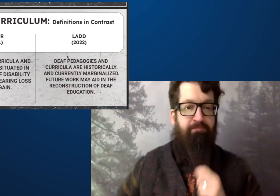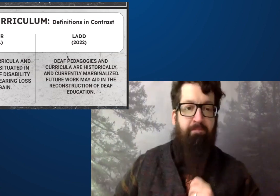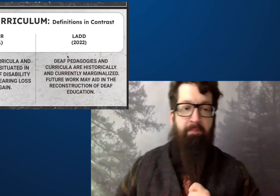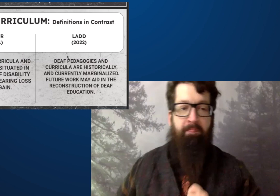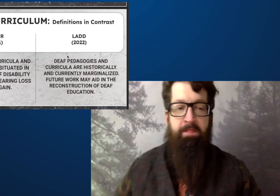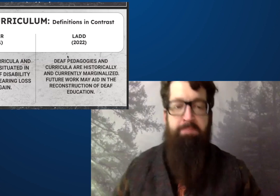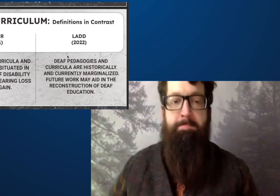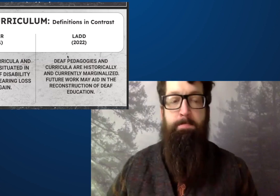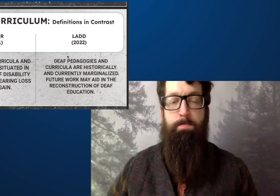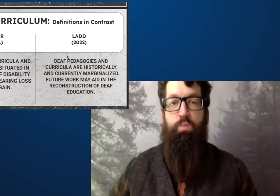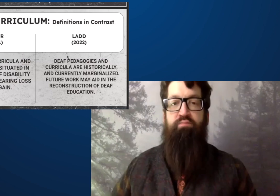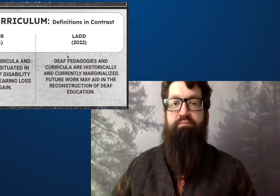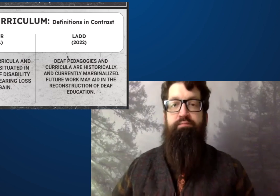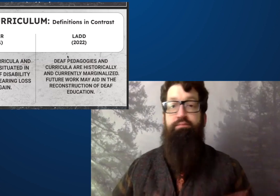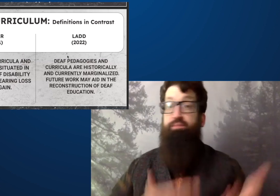Pardon me.